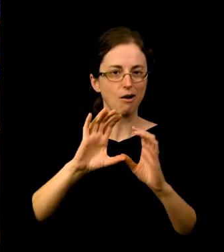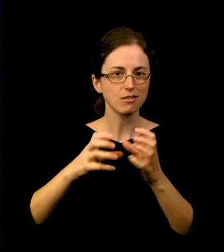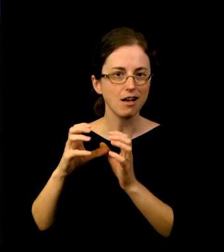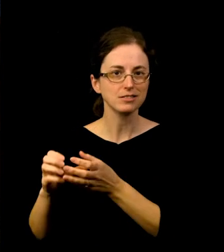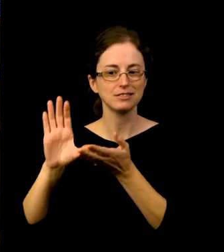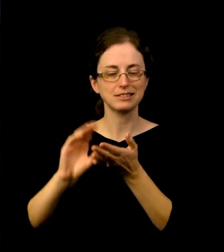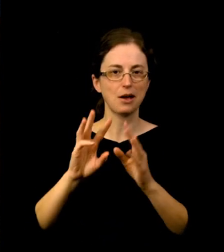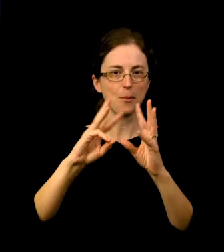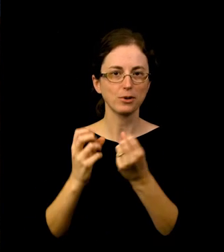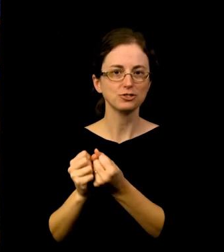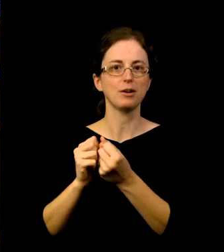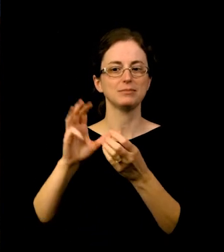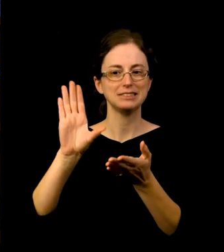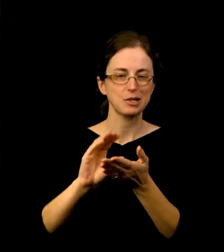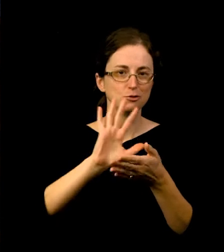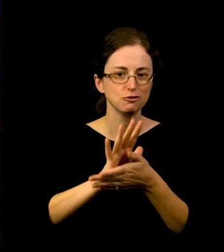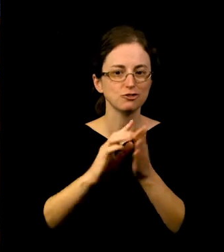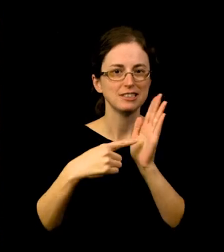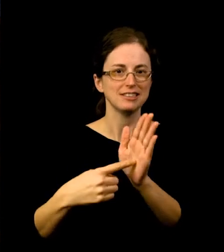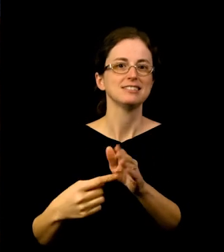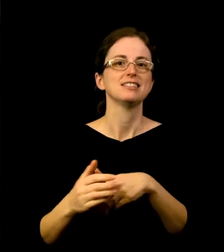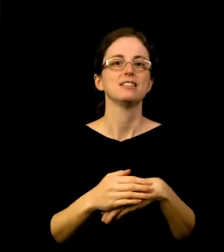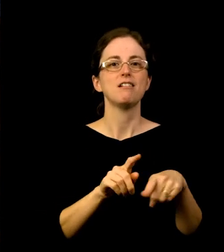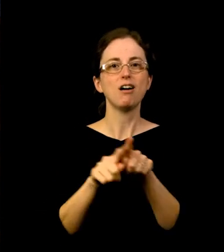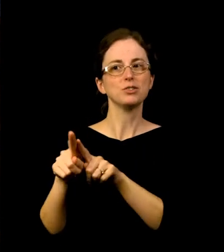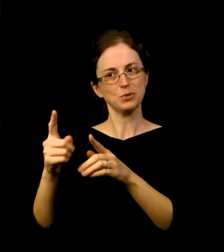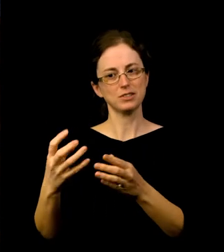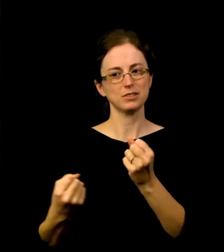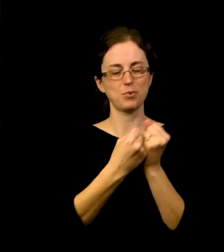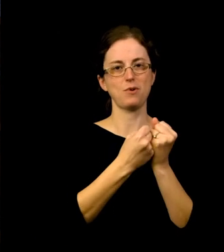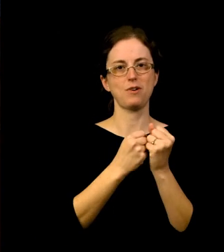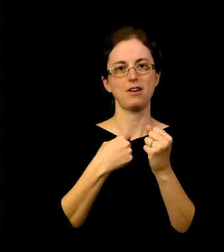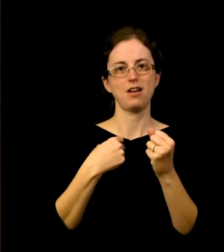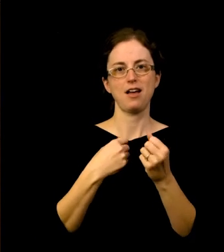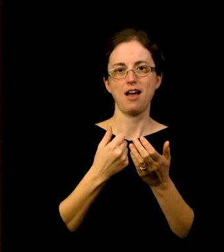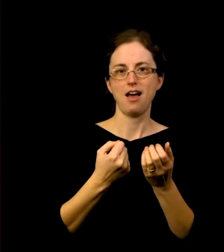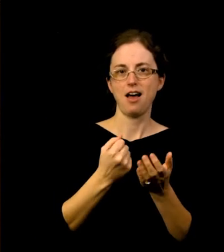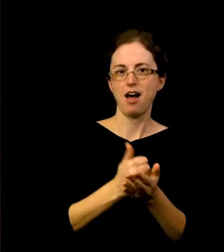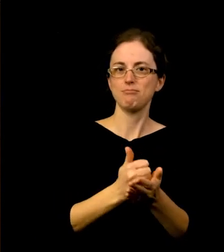to change for whom, by whom, and how cinematic stories are told. What are some of the new benefits?